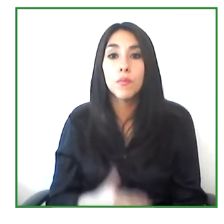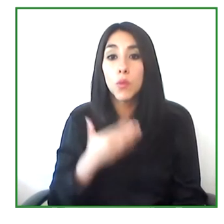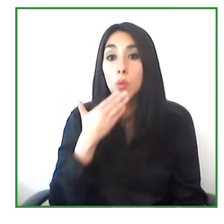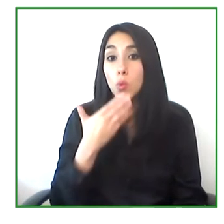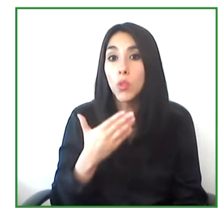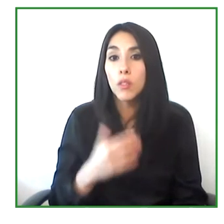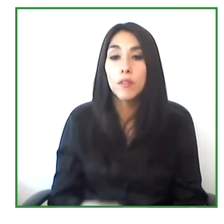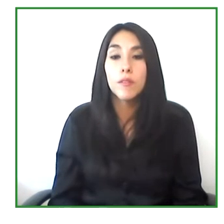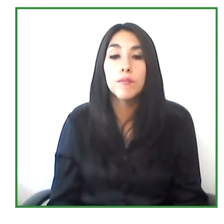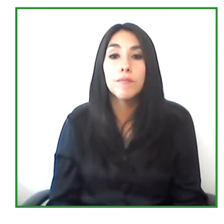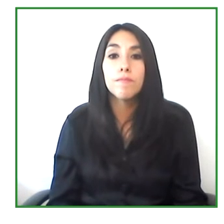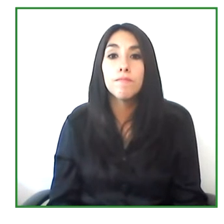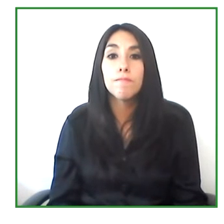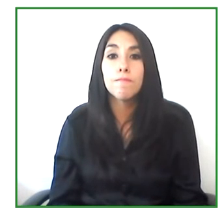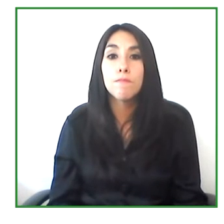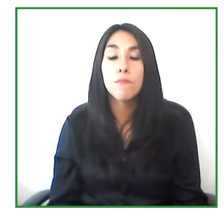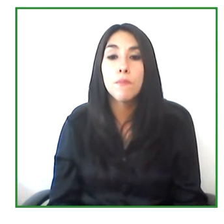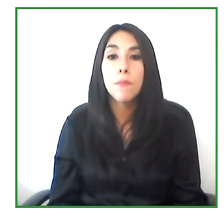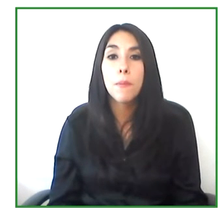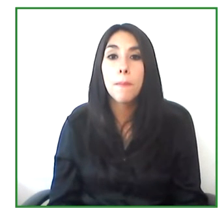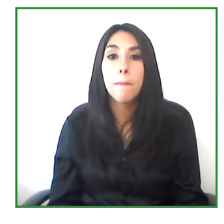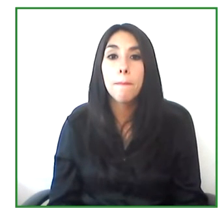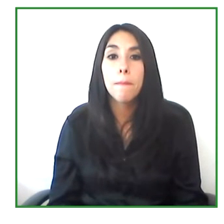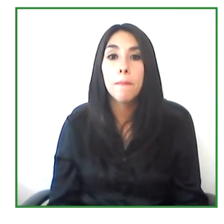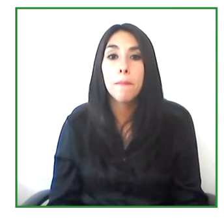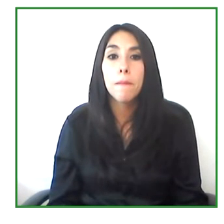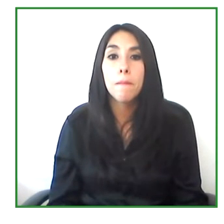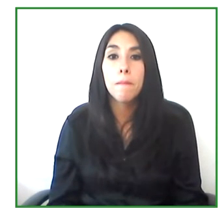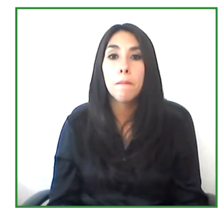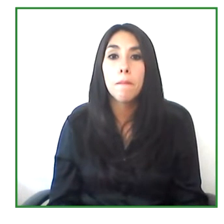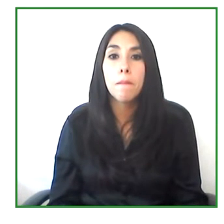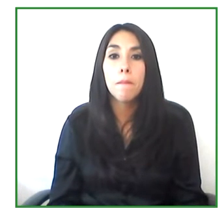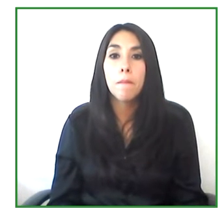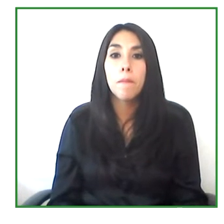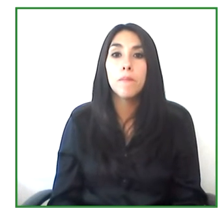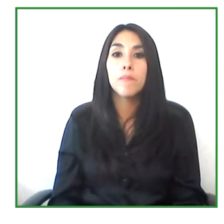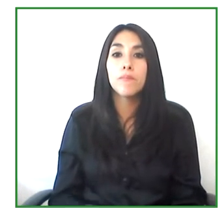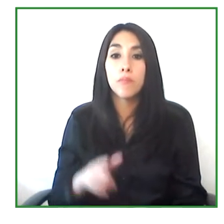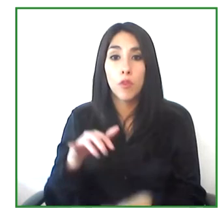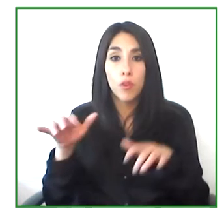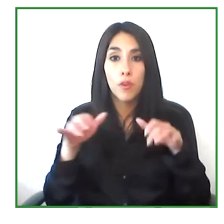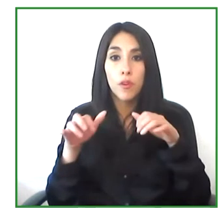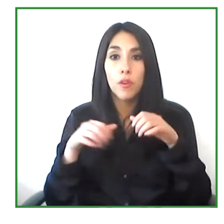we could say that this platform assures a self learning